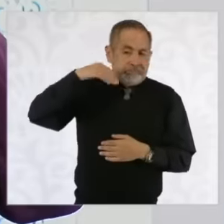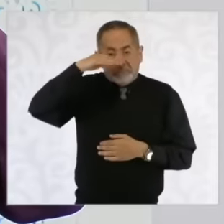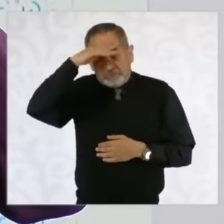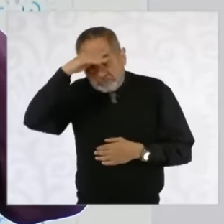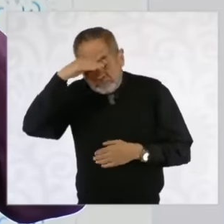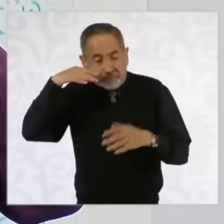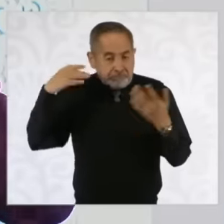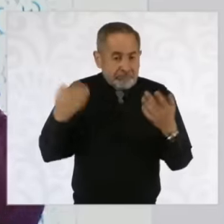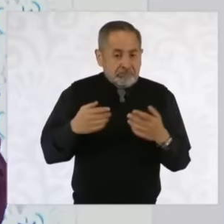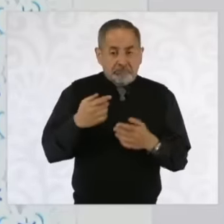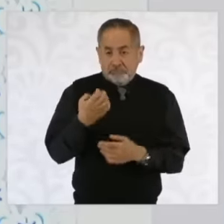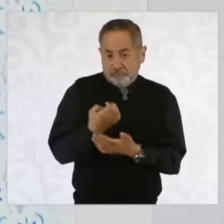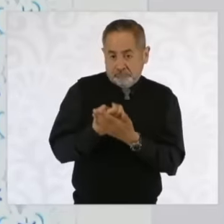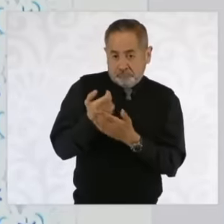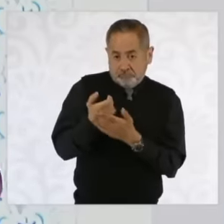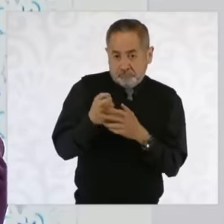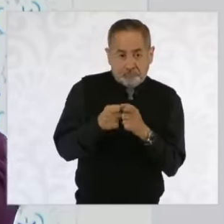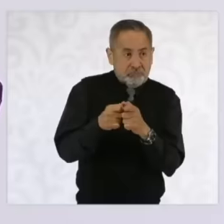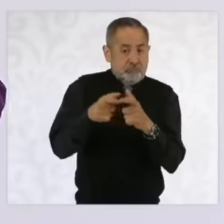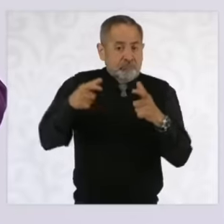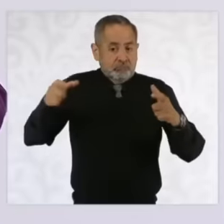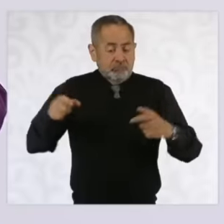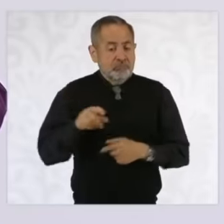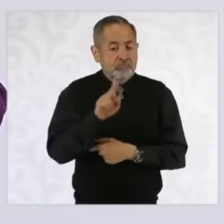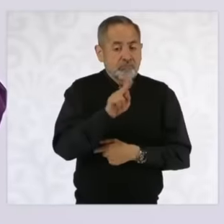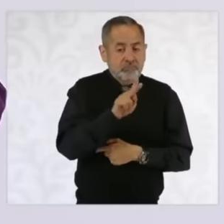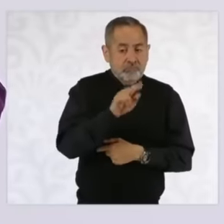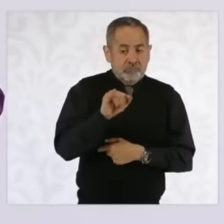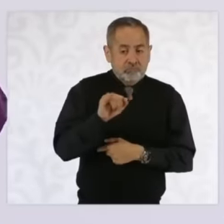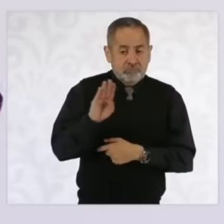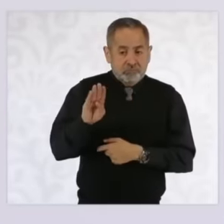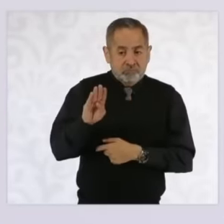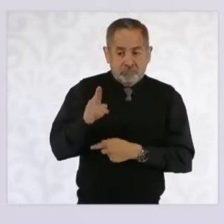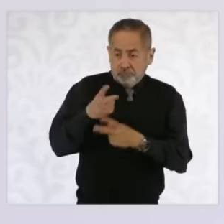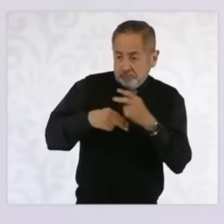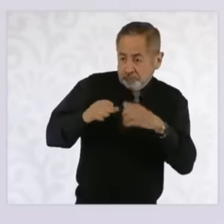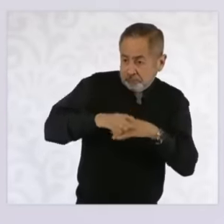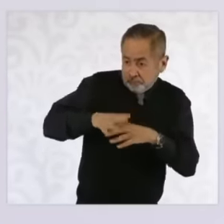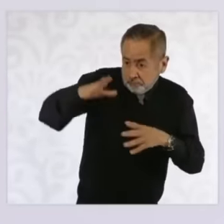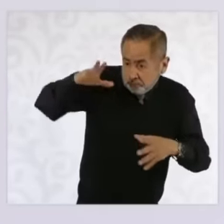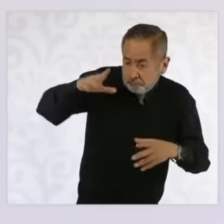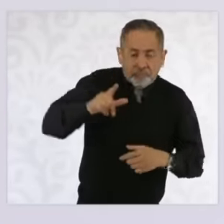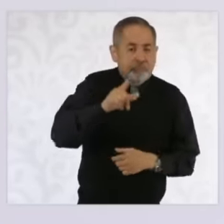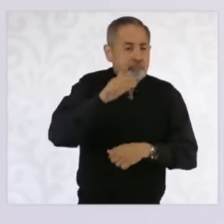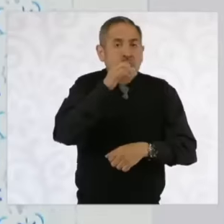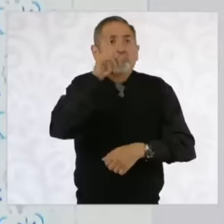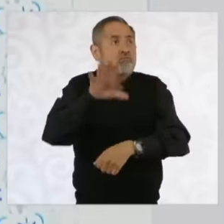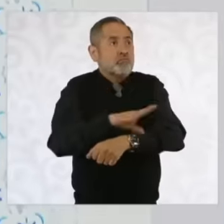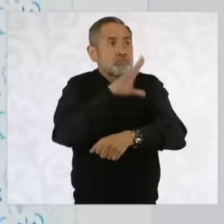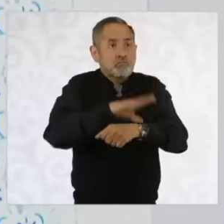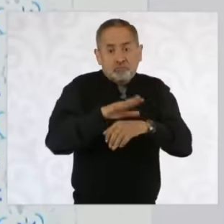the economy grew, energy would grow at the same rate, that is, there were two graphs. that they were going to go